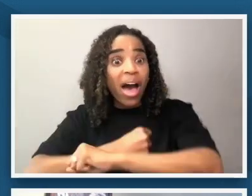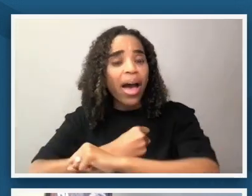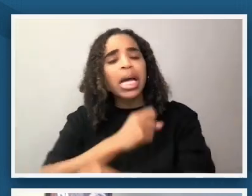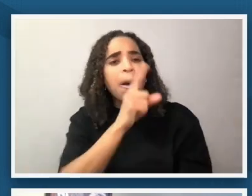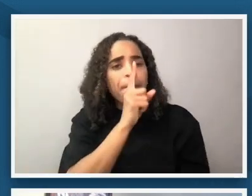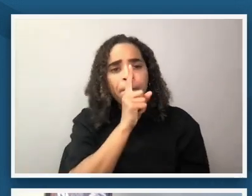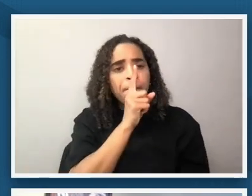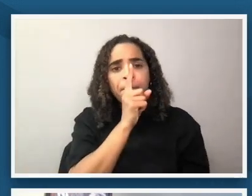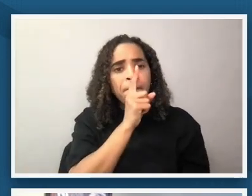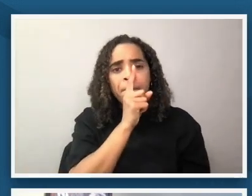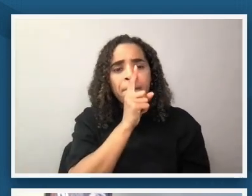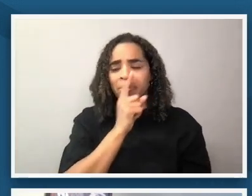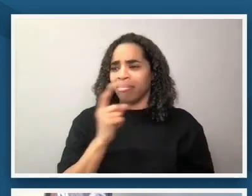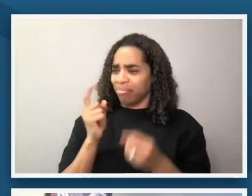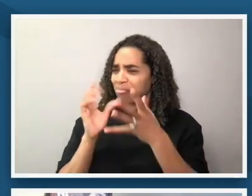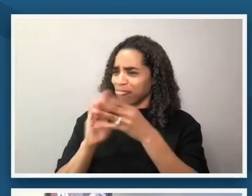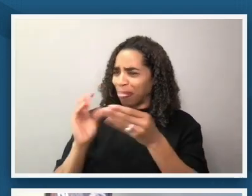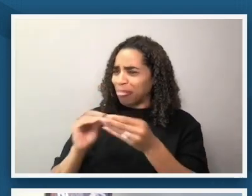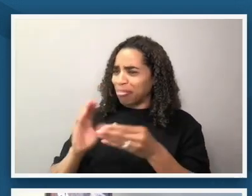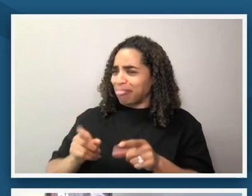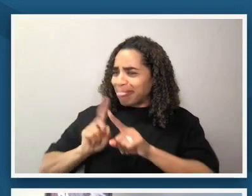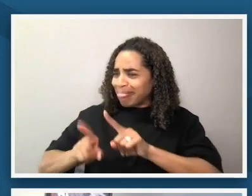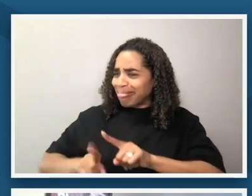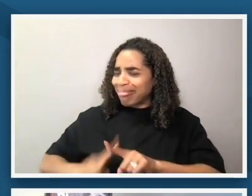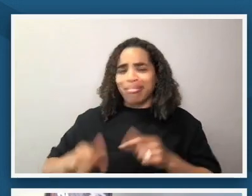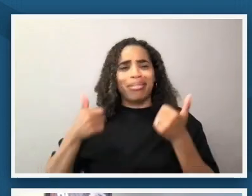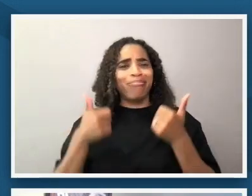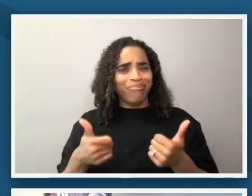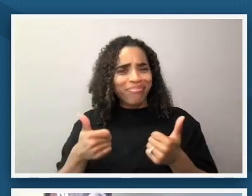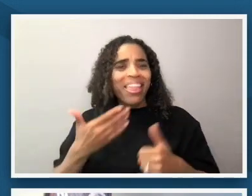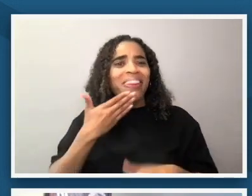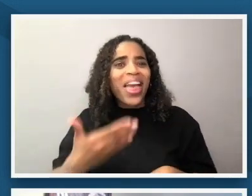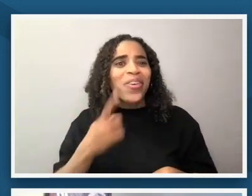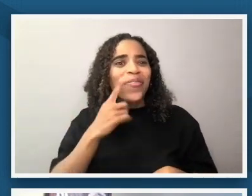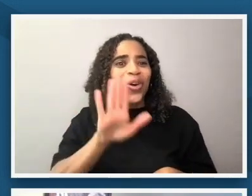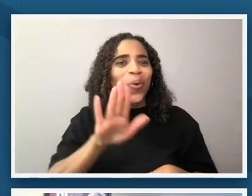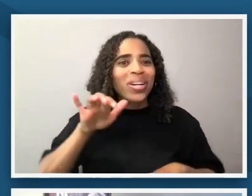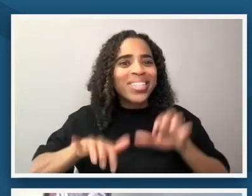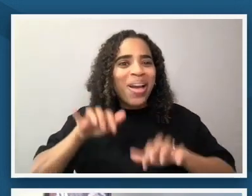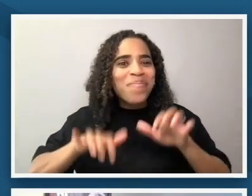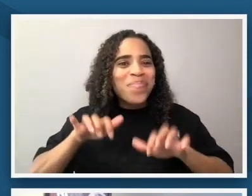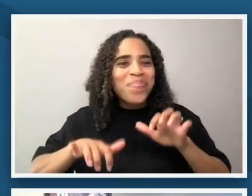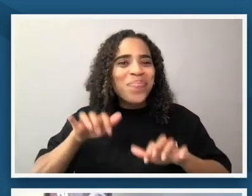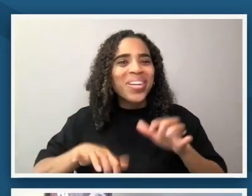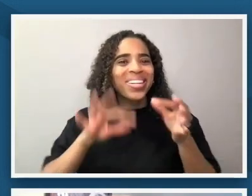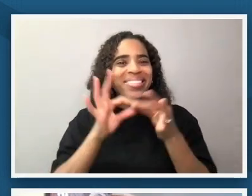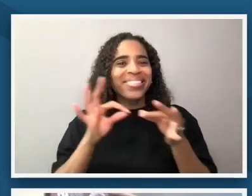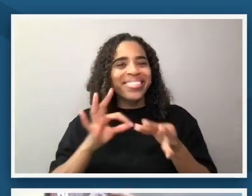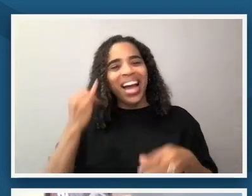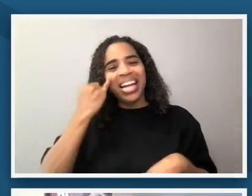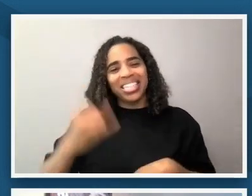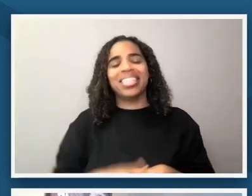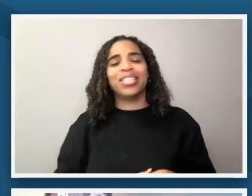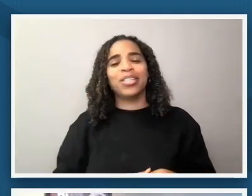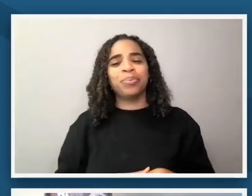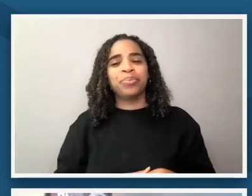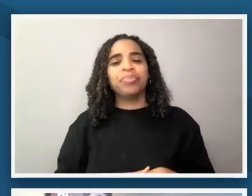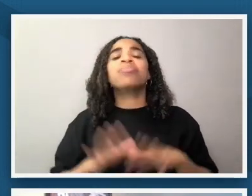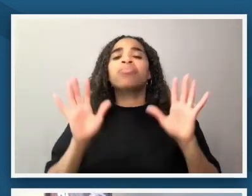wonderful observations um thank you everyone and i'm gonna come